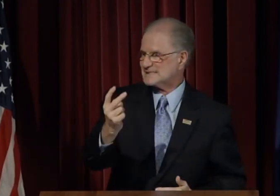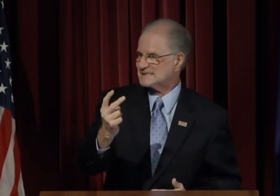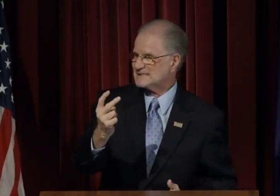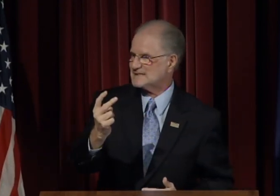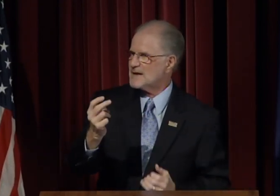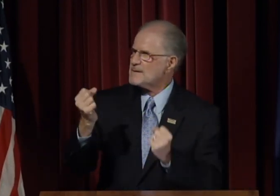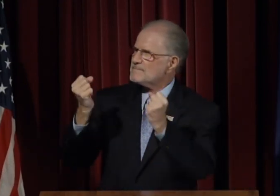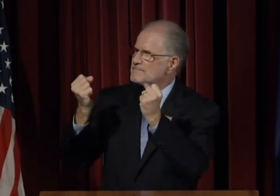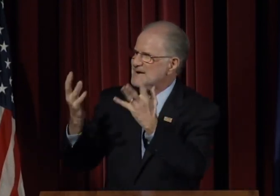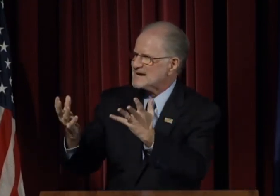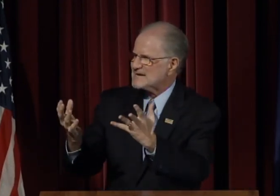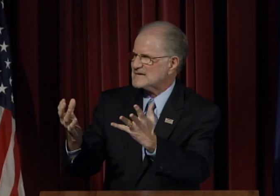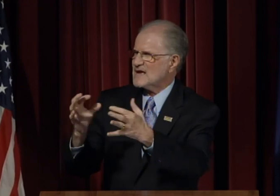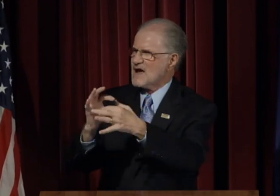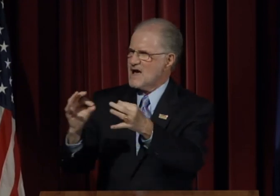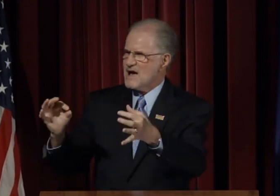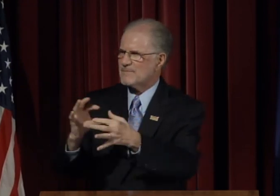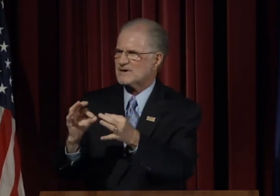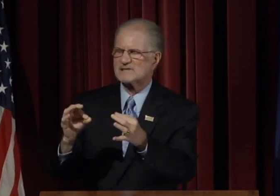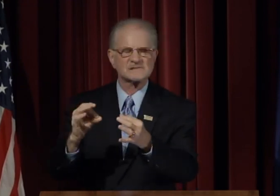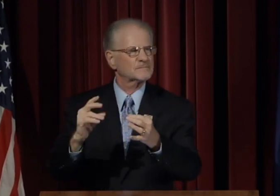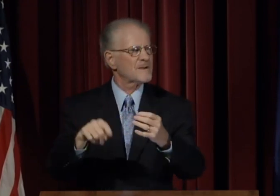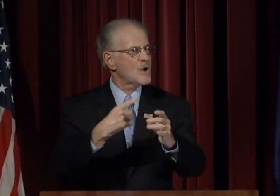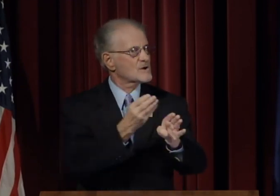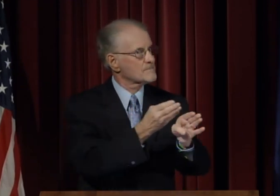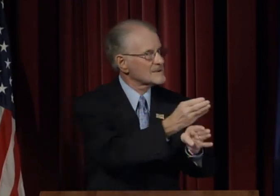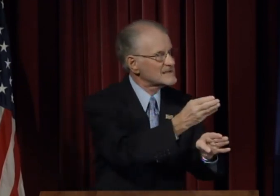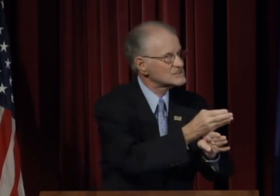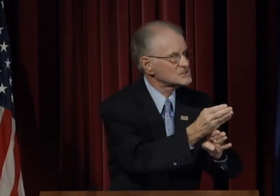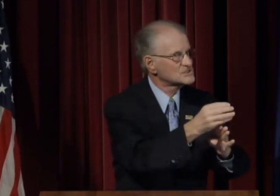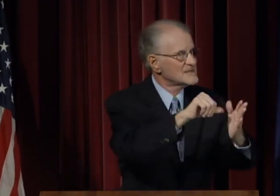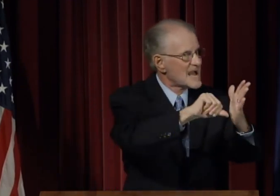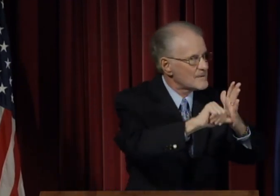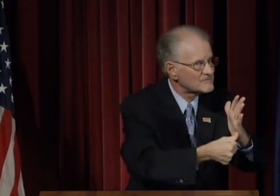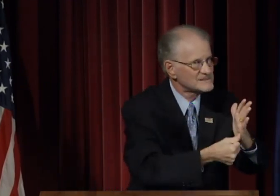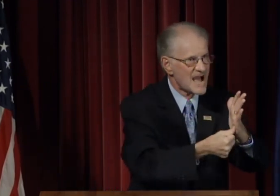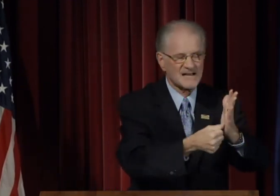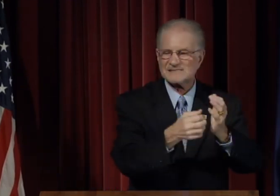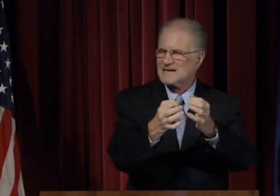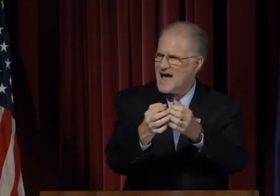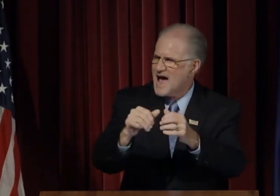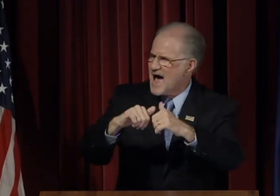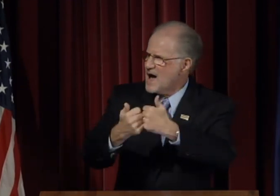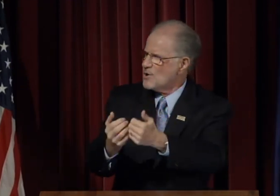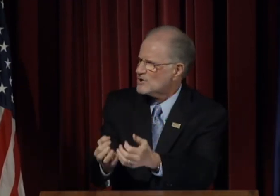In the video you will see many comments about majors,